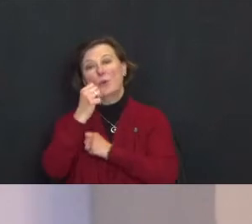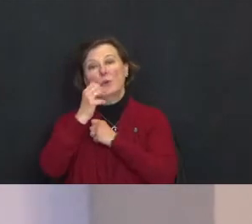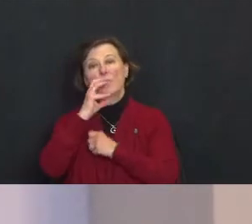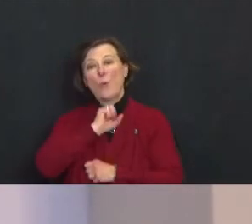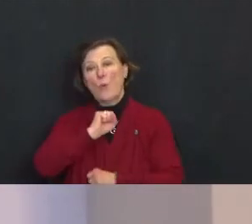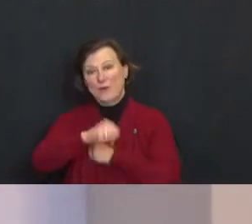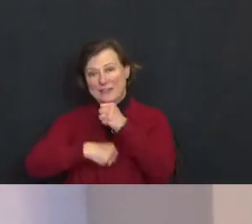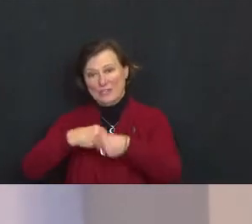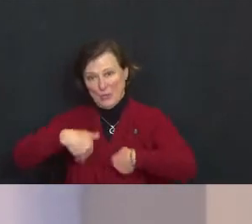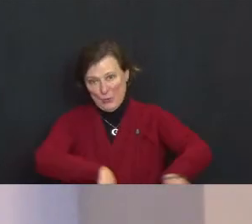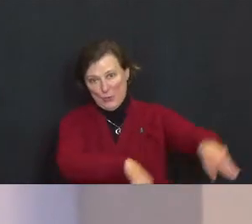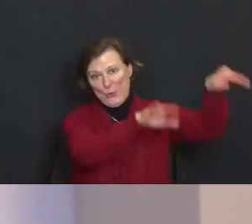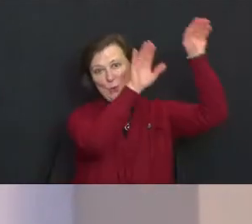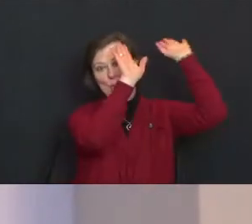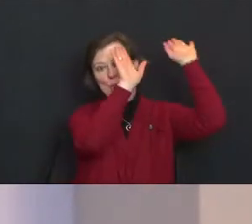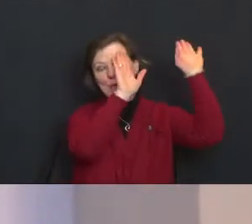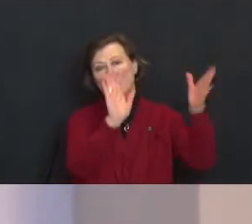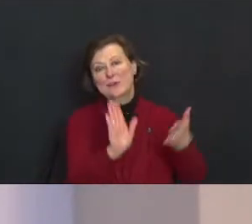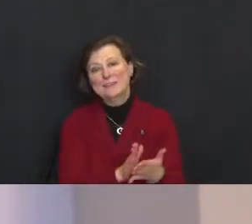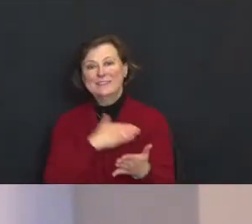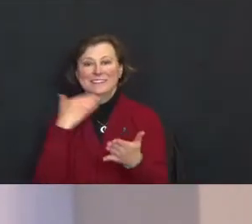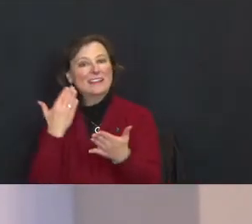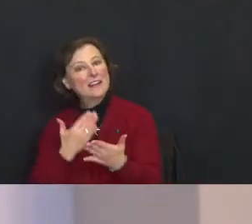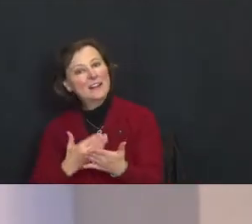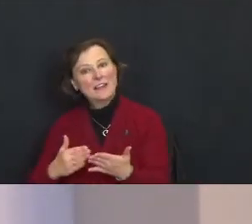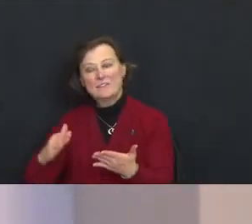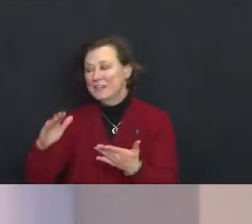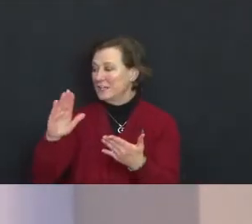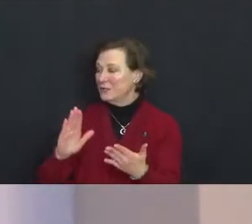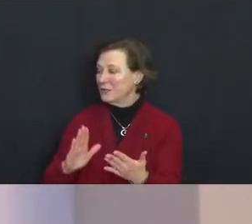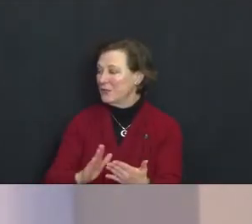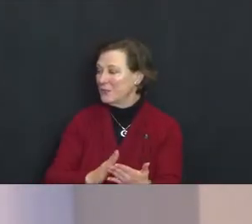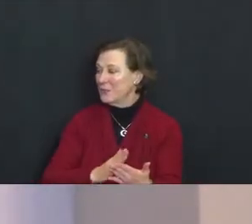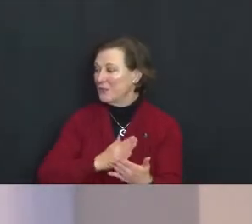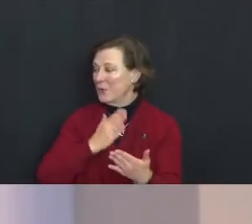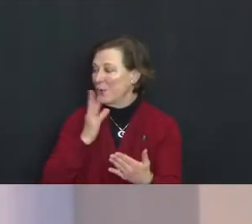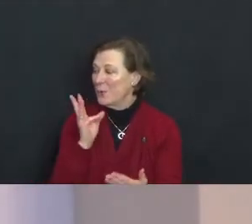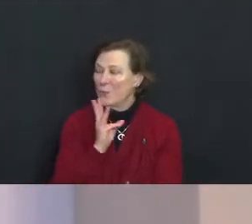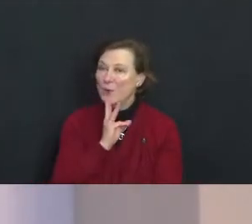Sing levy dew, sing levy dew, the water and the wine.